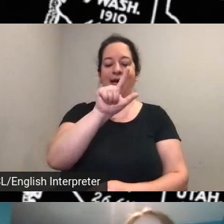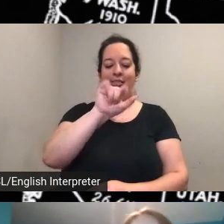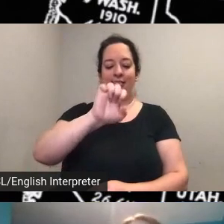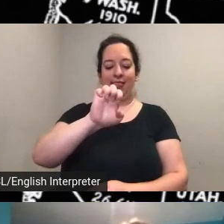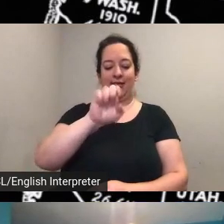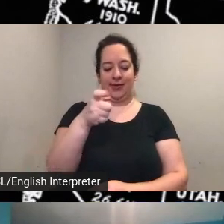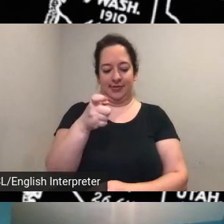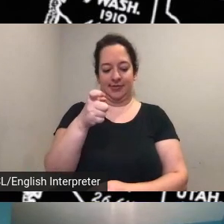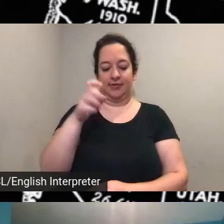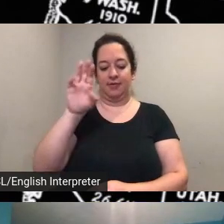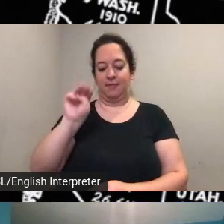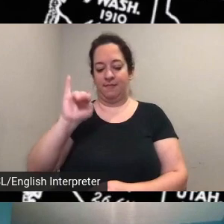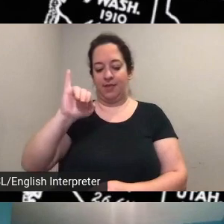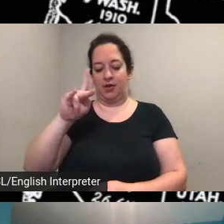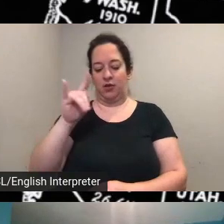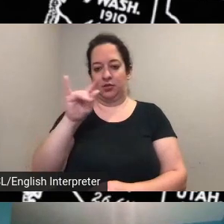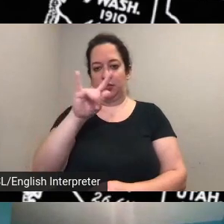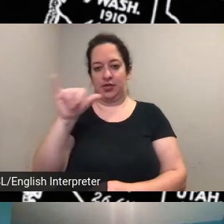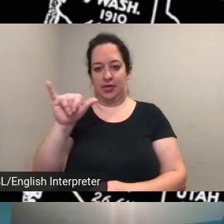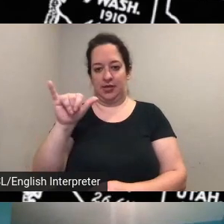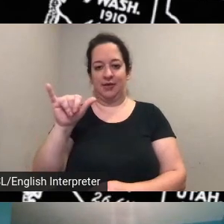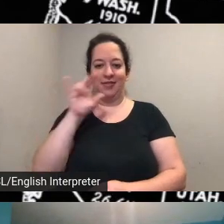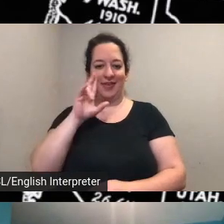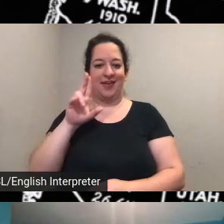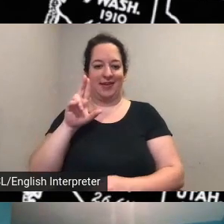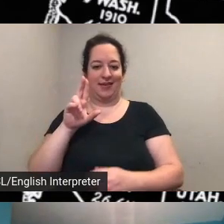for gis and we've got david spade uh that's